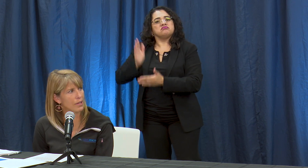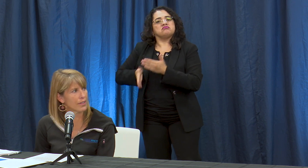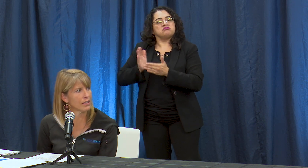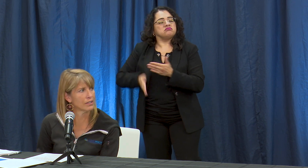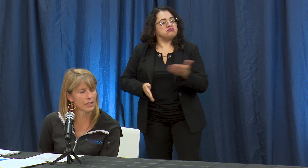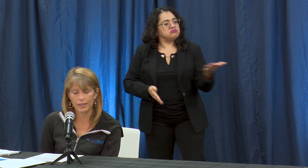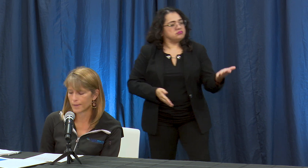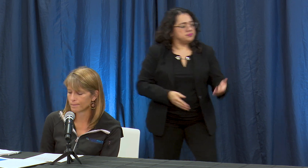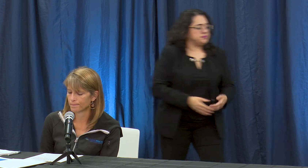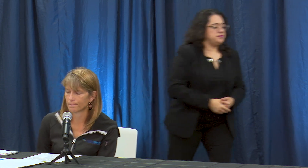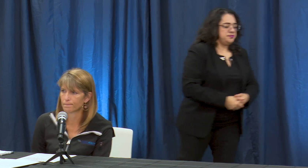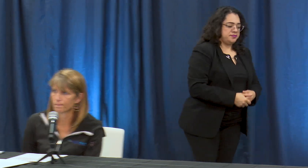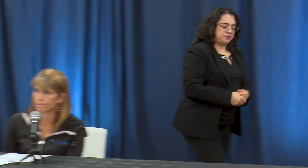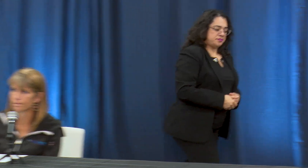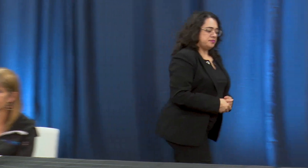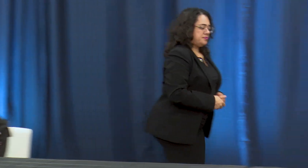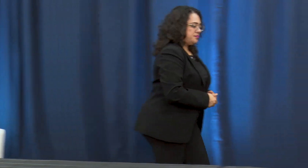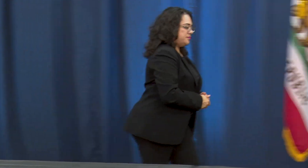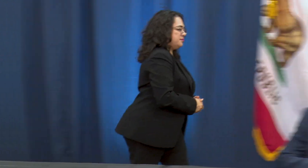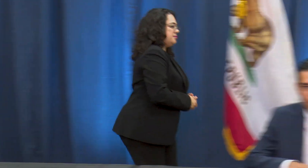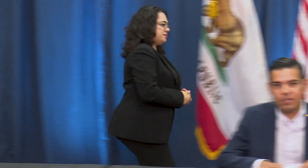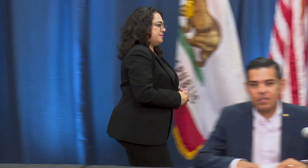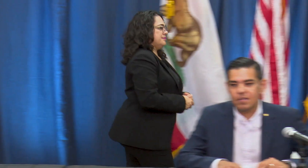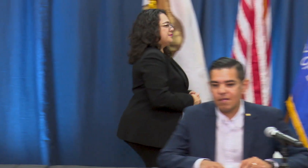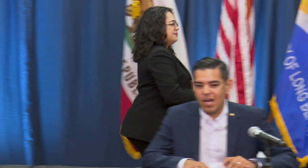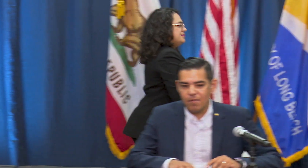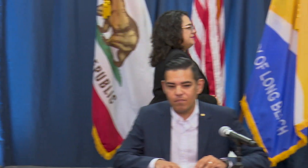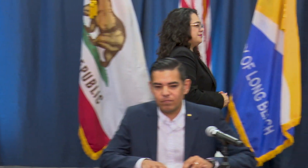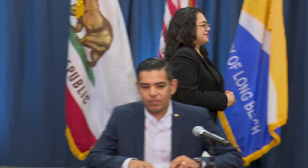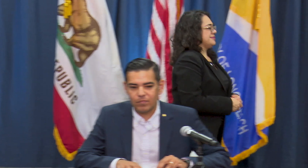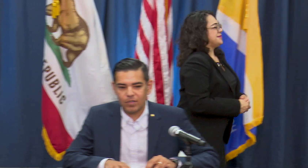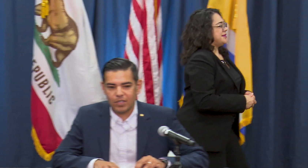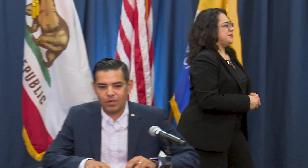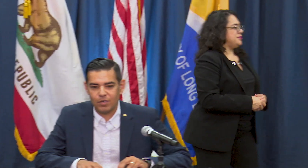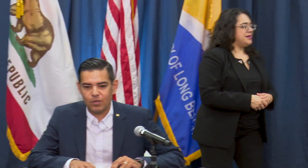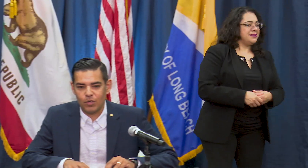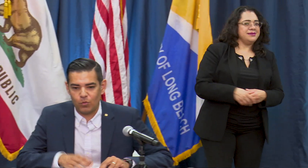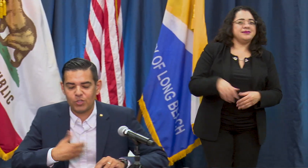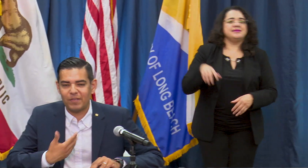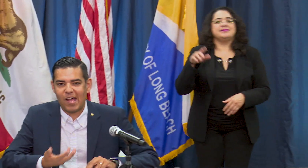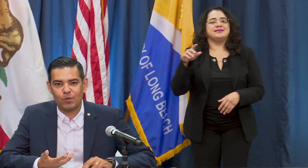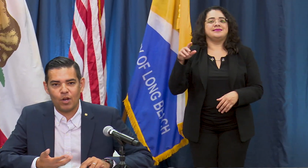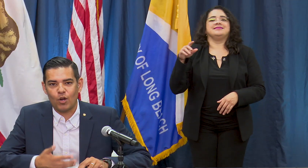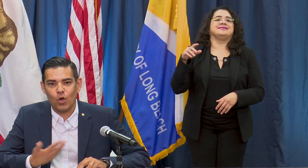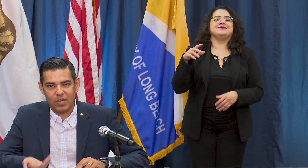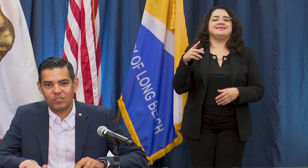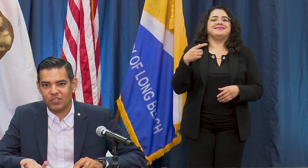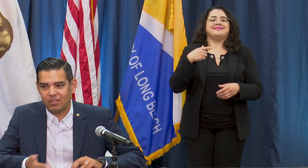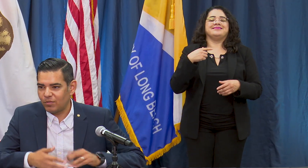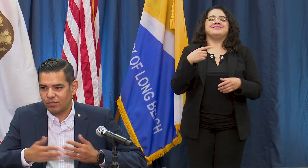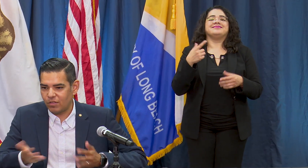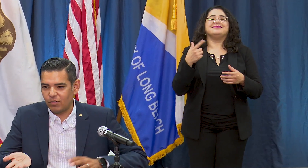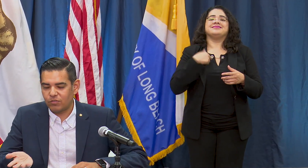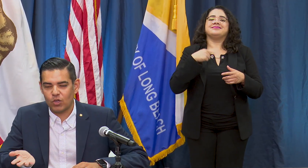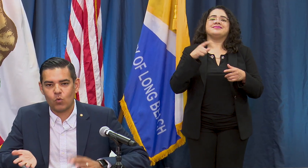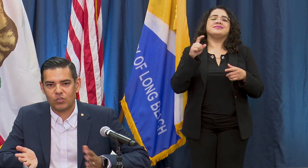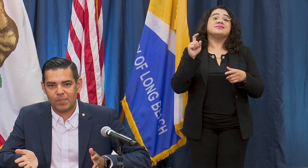that yeah I mean but first so we we absolutely should be you know we should be evaluated on our own as a city there's no there's no question about